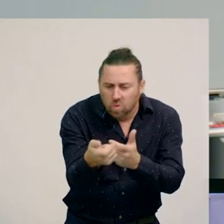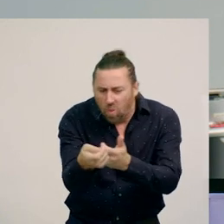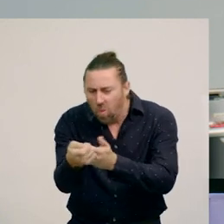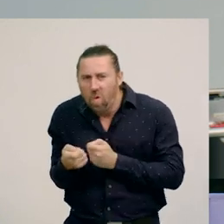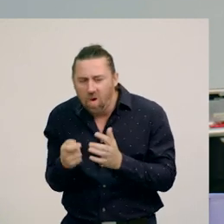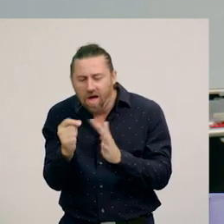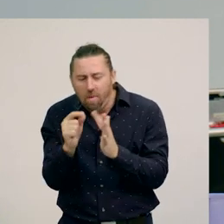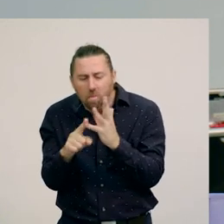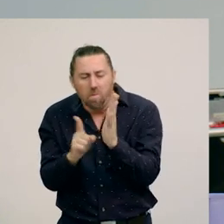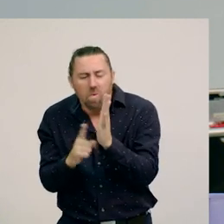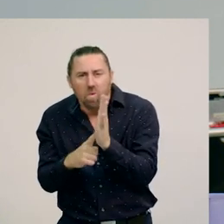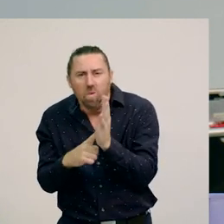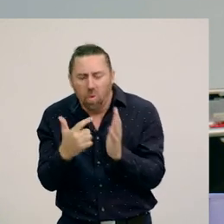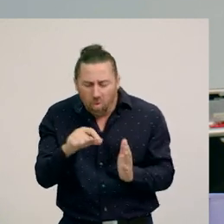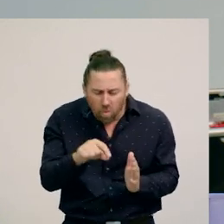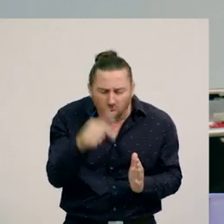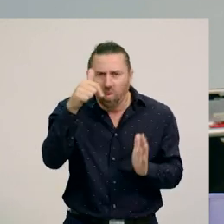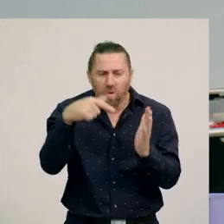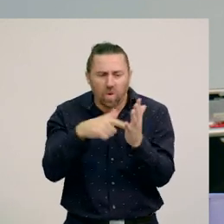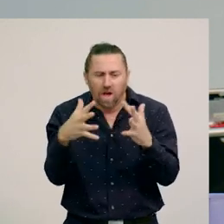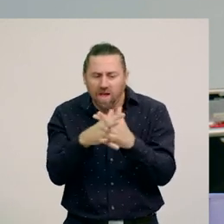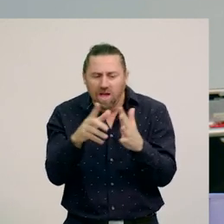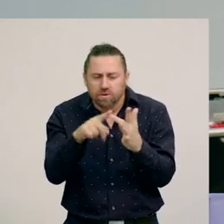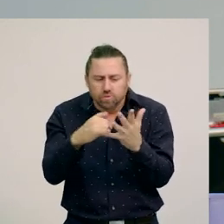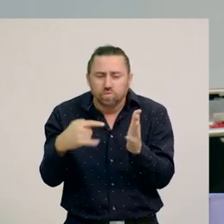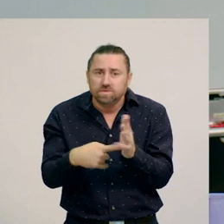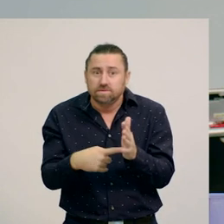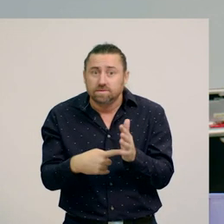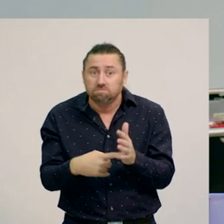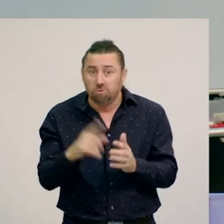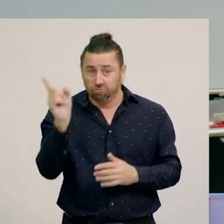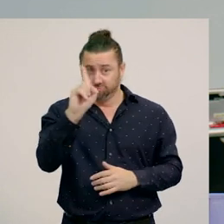Today, we’re looking at some more, that come from different parts of the world.